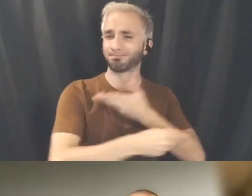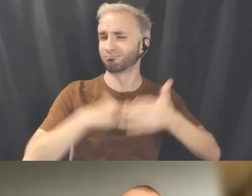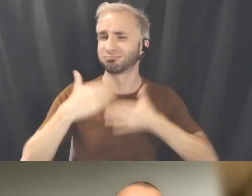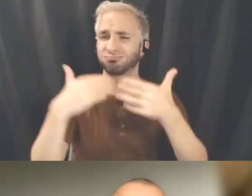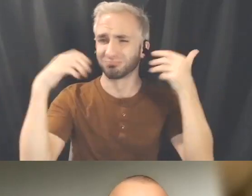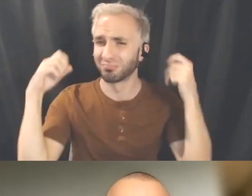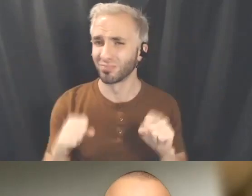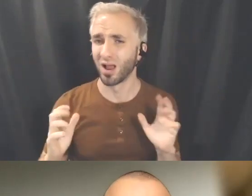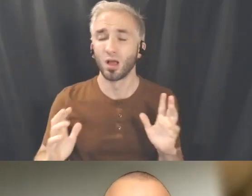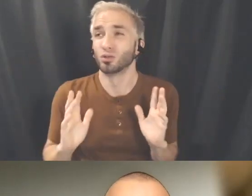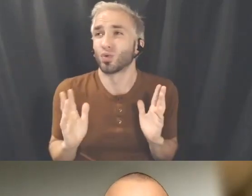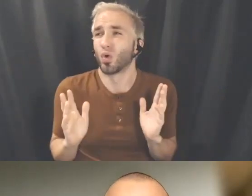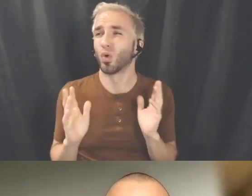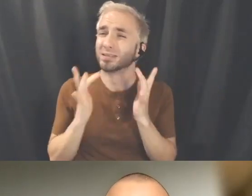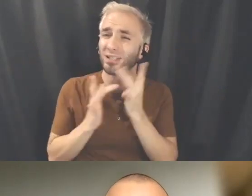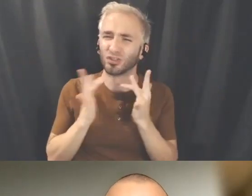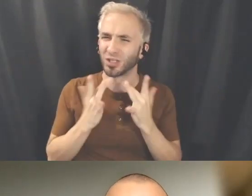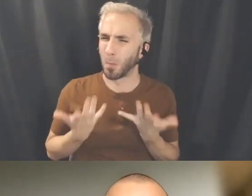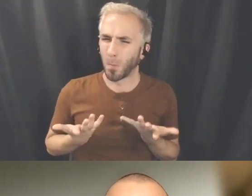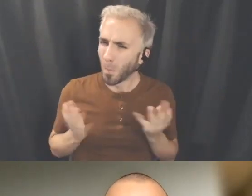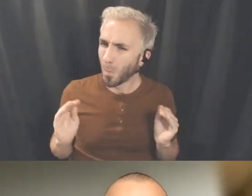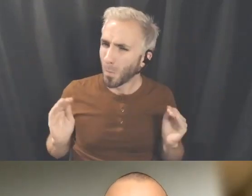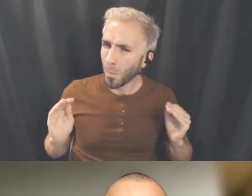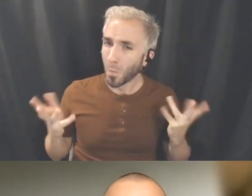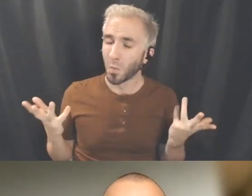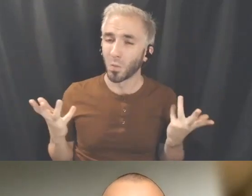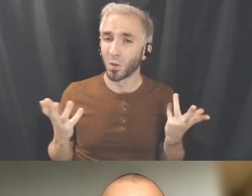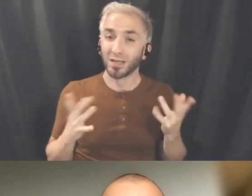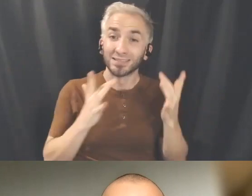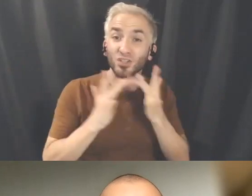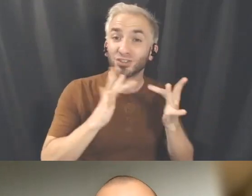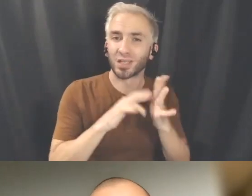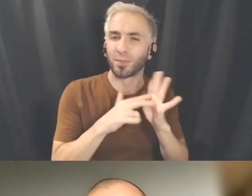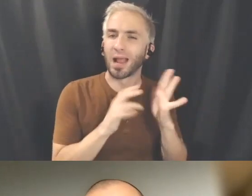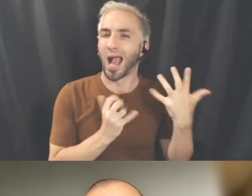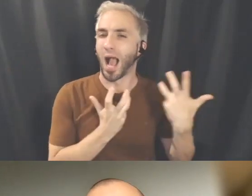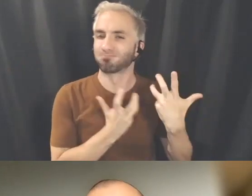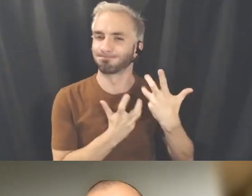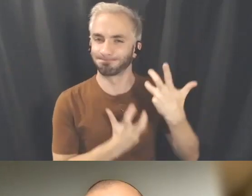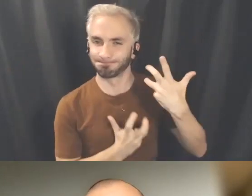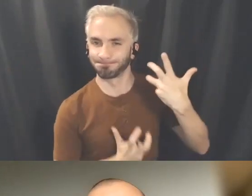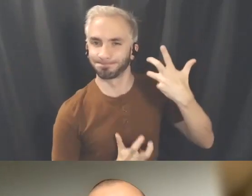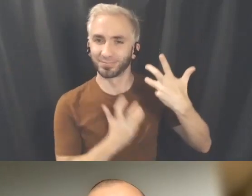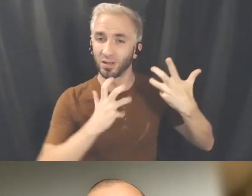no such thing as scarcity because you know it just means that it's not the right fit, it's not an alignment of what you do and it's okay to shift right.